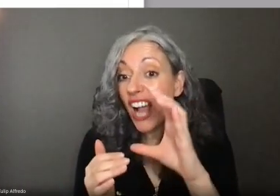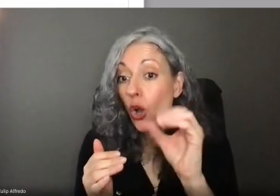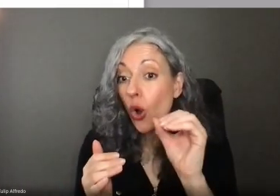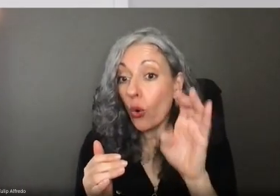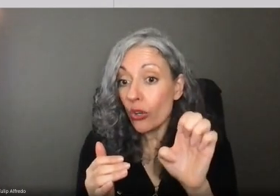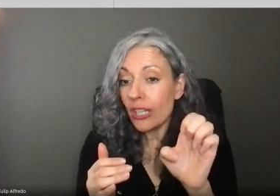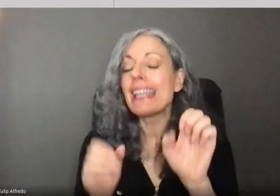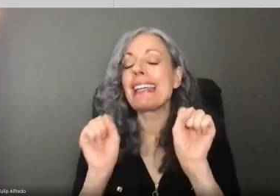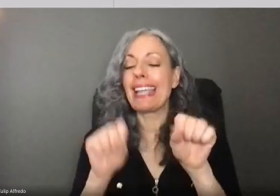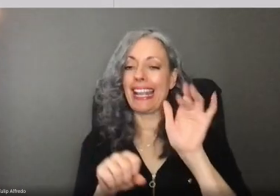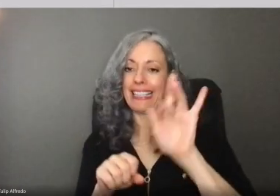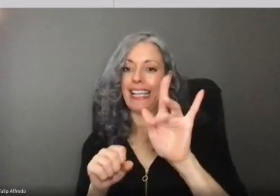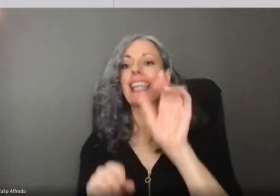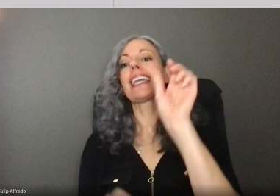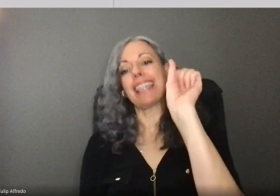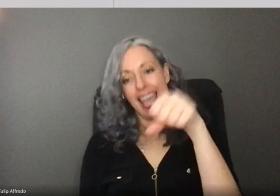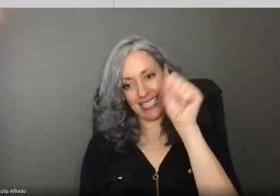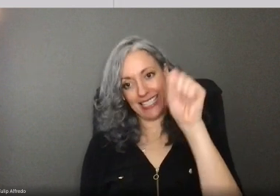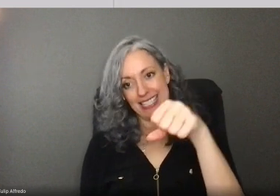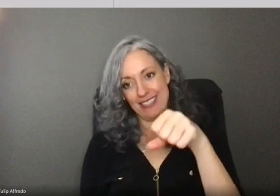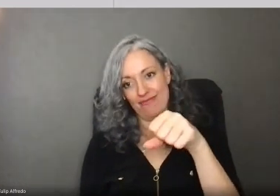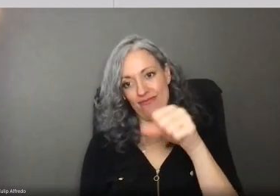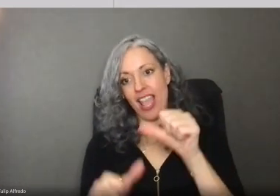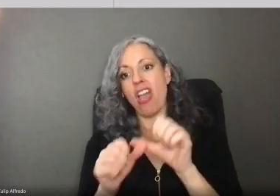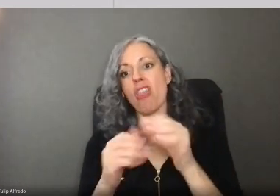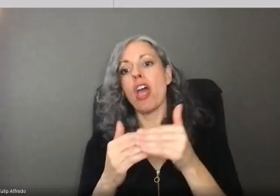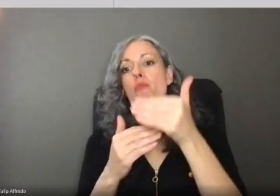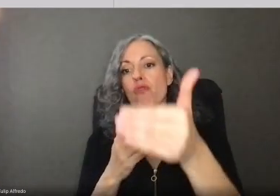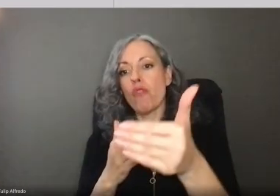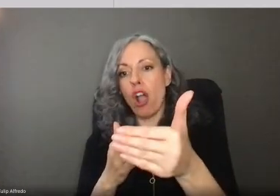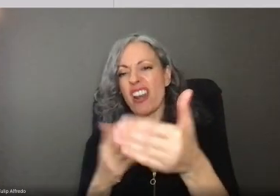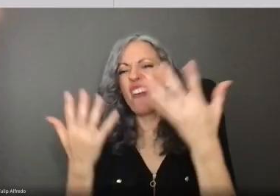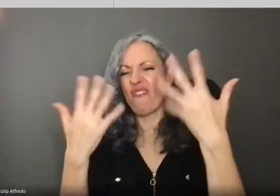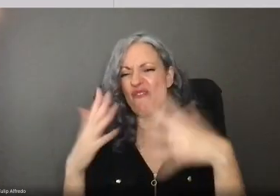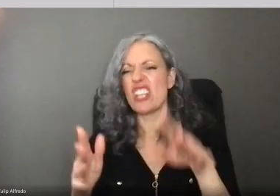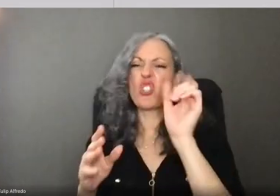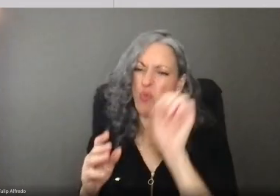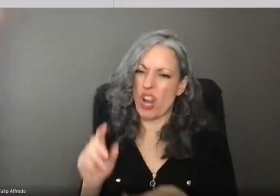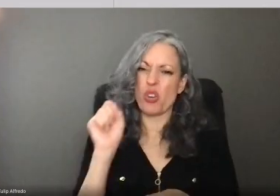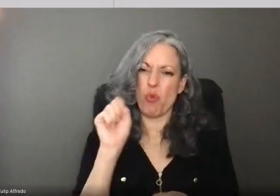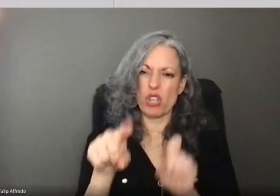Make sure to click yes. Now you can move on and answer the rest of the questions about this job.